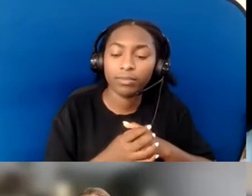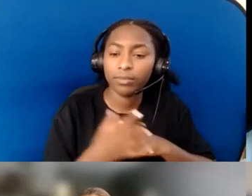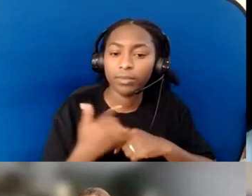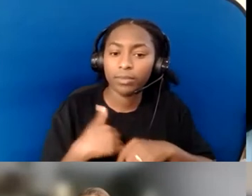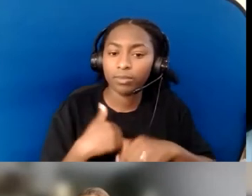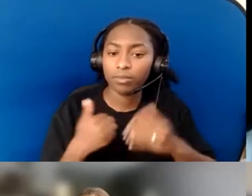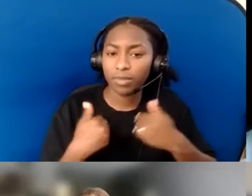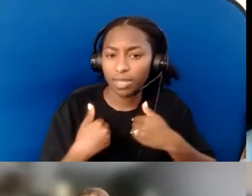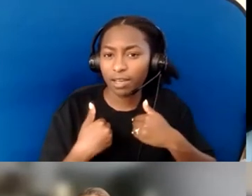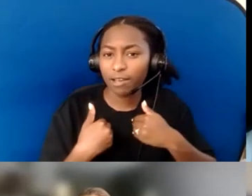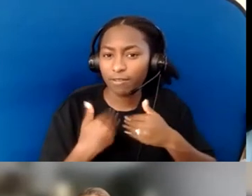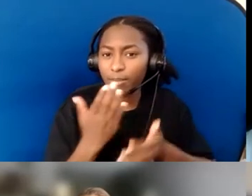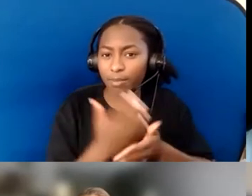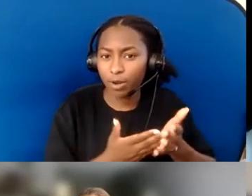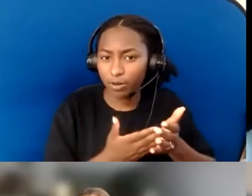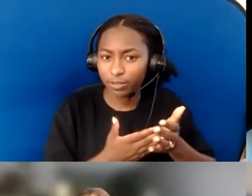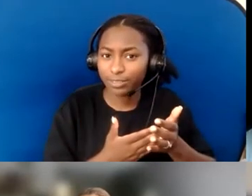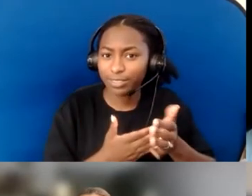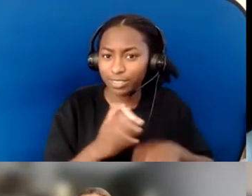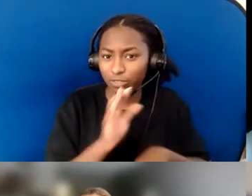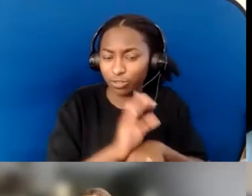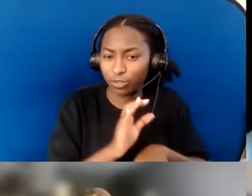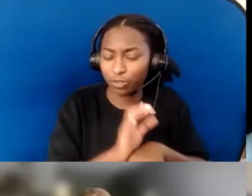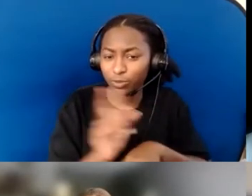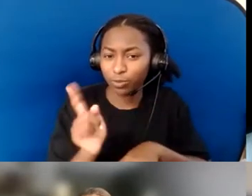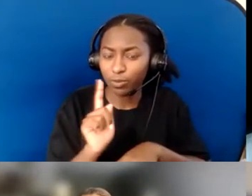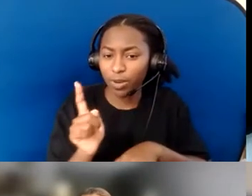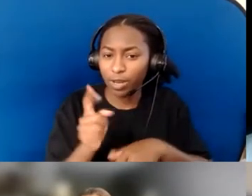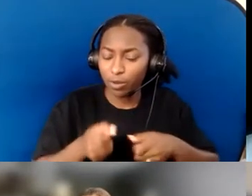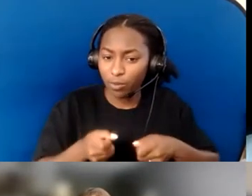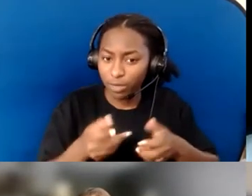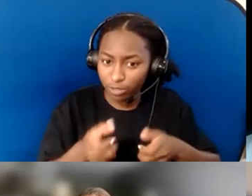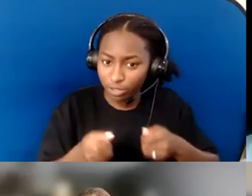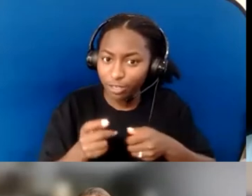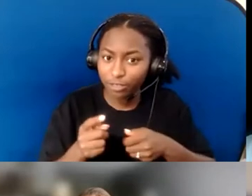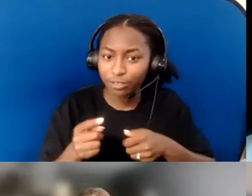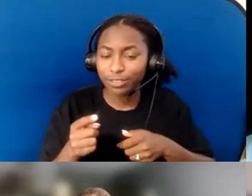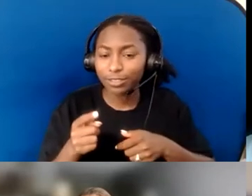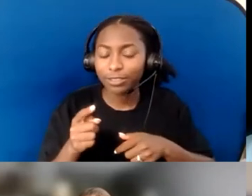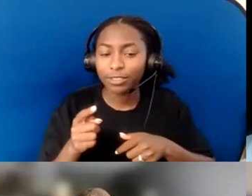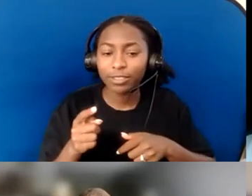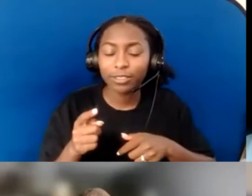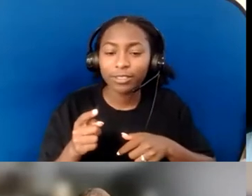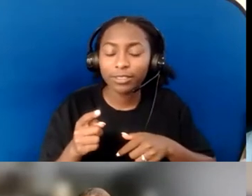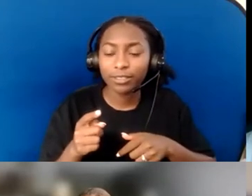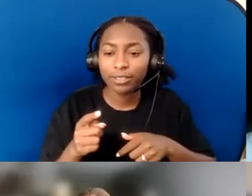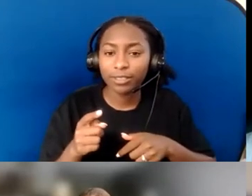and now she has a floor plan that identifies where all the cutouts are in the sanctuary,